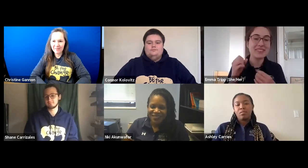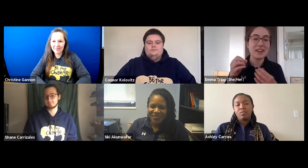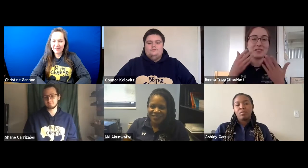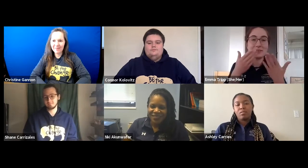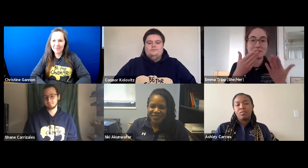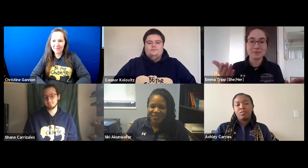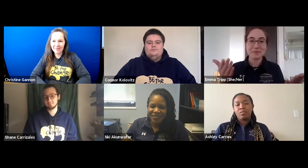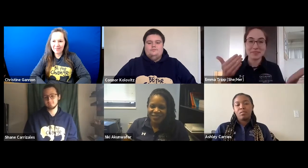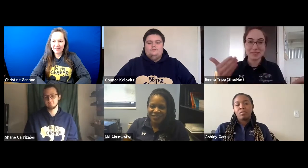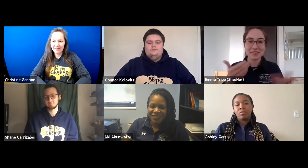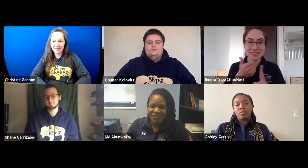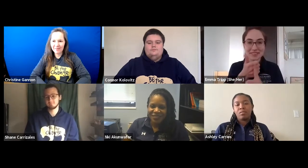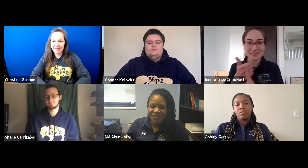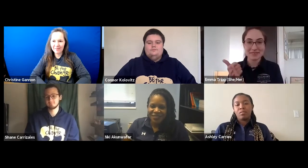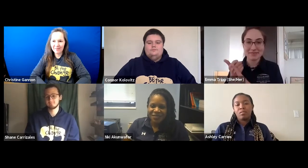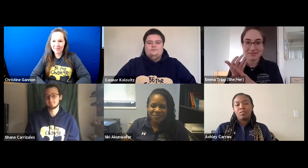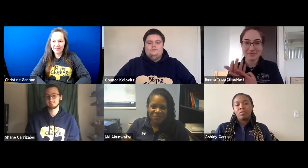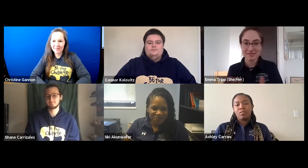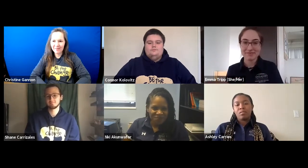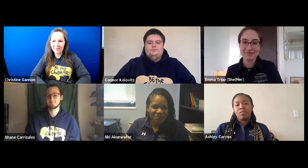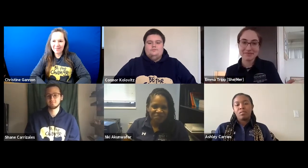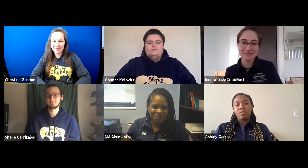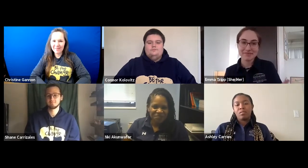So would you like to introduce yourselves?